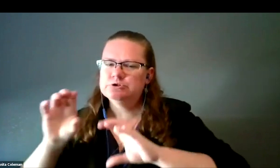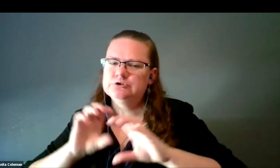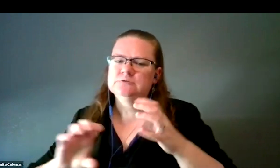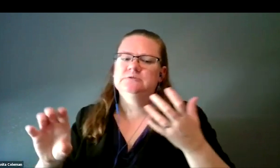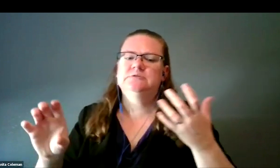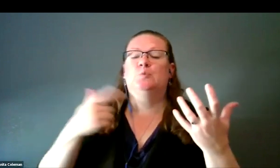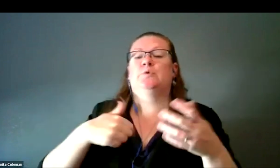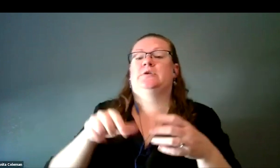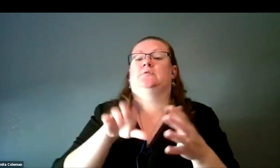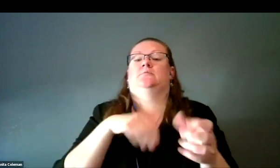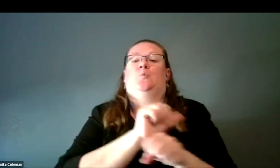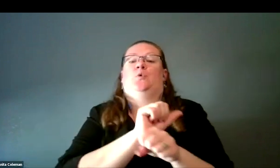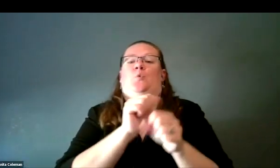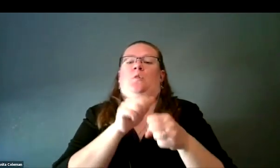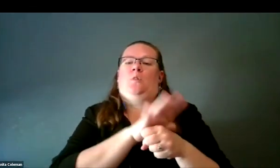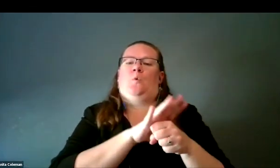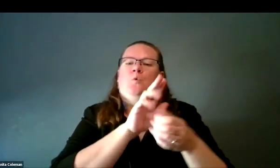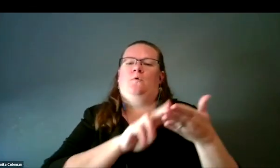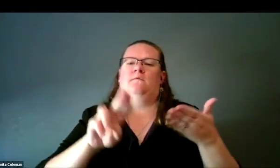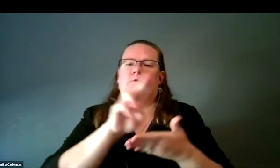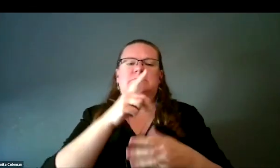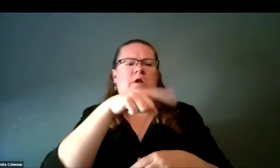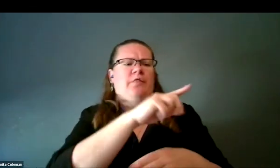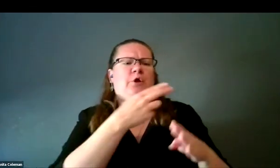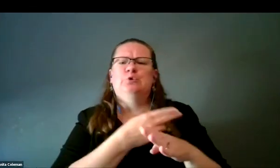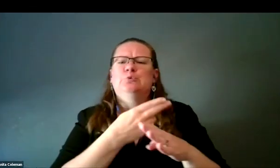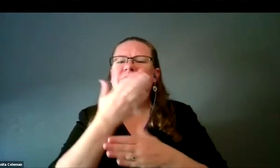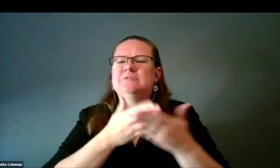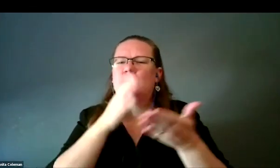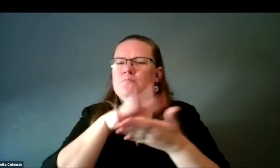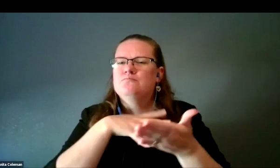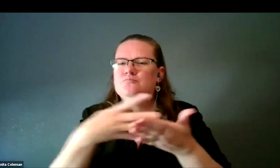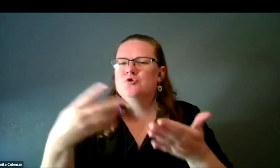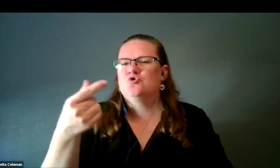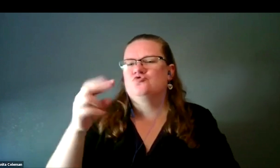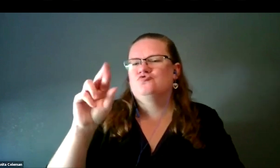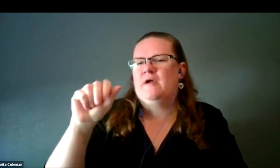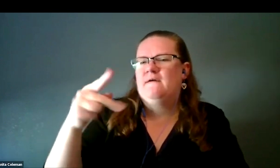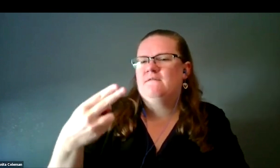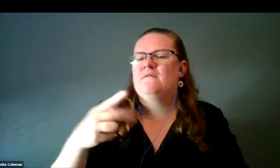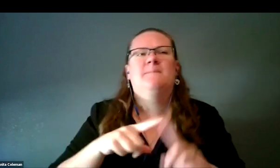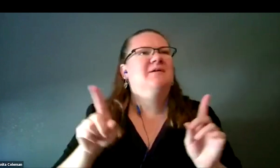locally at a local university that had done some things with graphing. We wanted to change imagery.